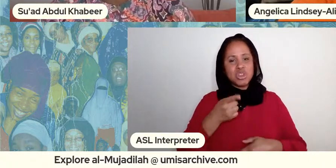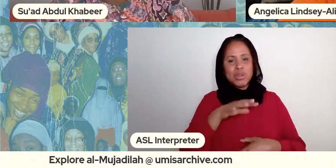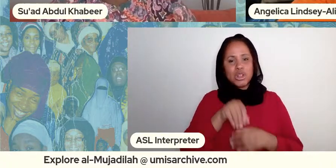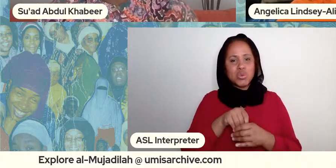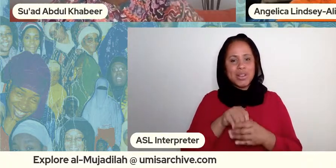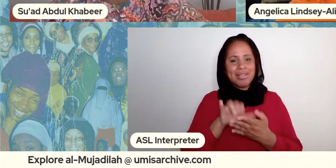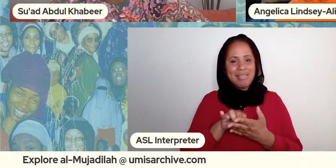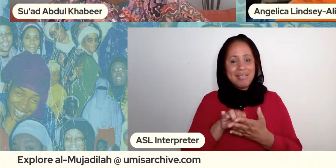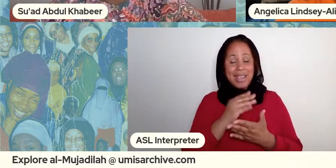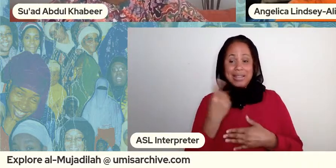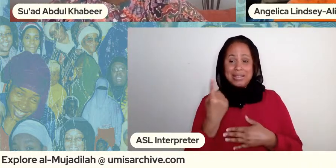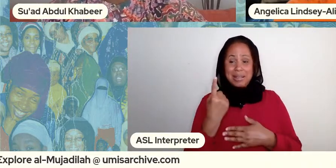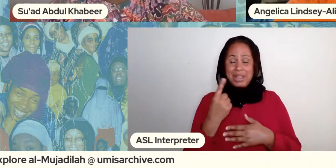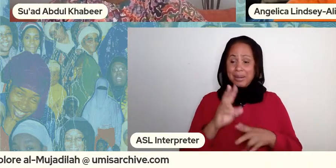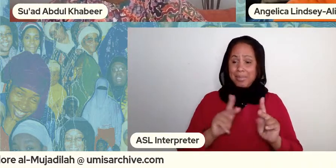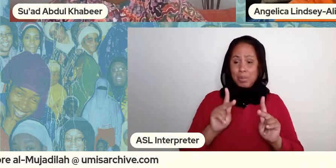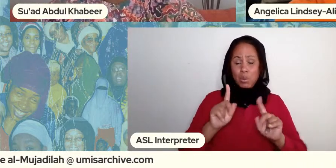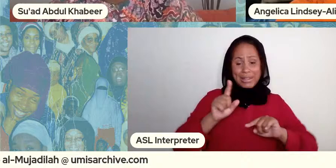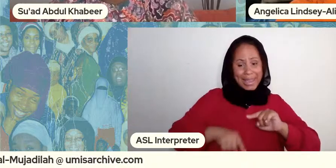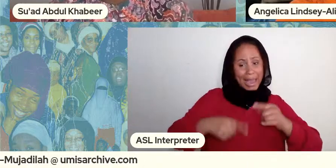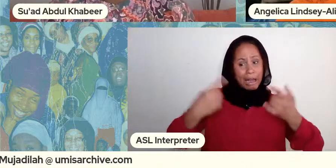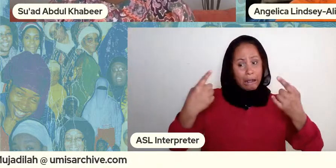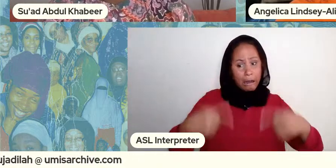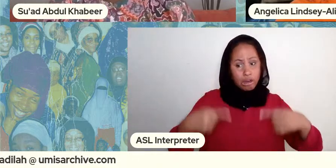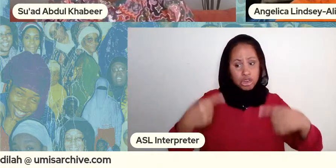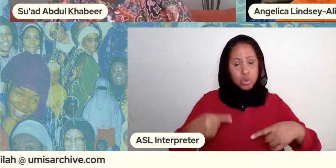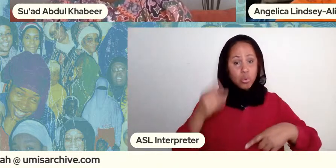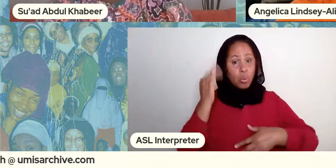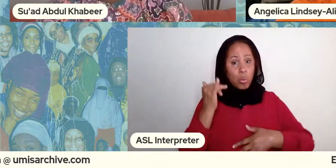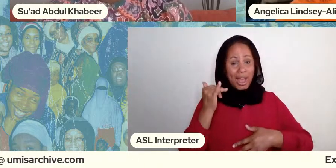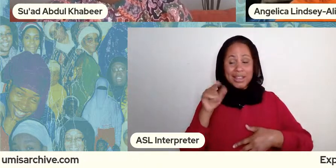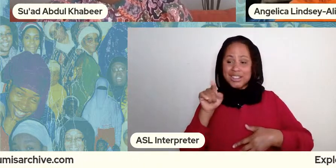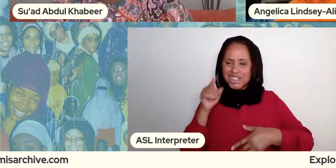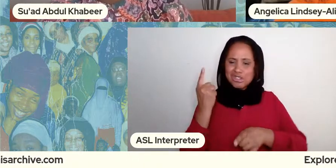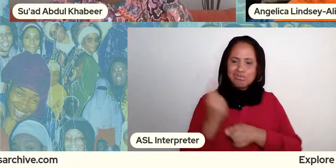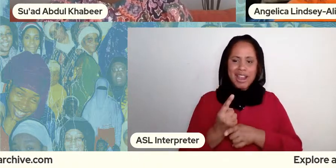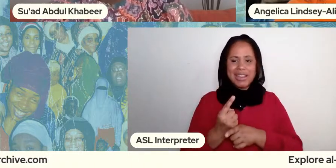that people can't argue about because she's right it's all up and through all of the fifth books uh